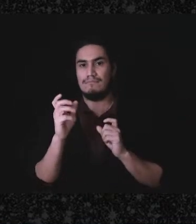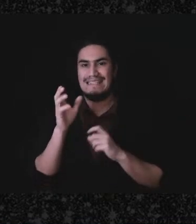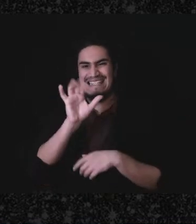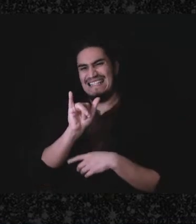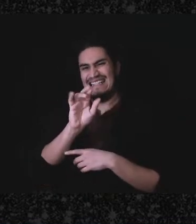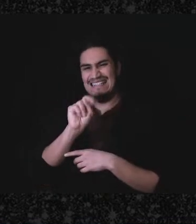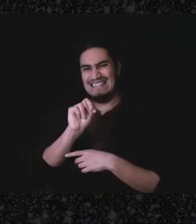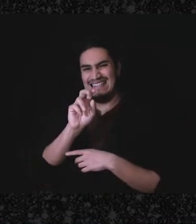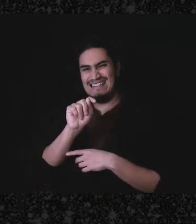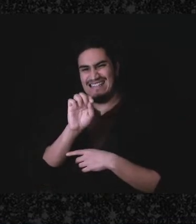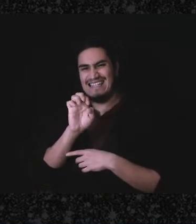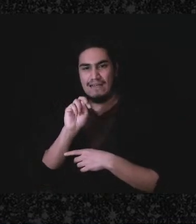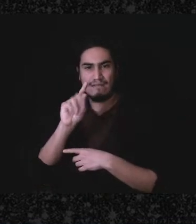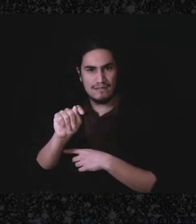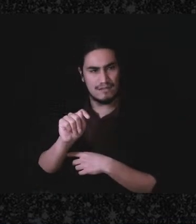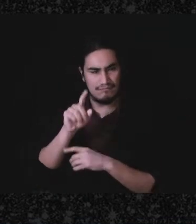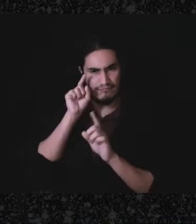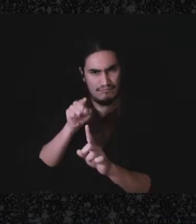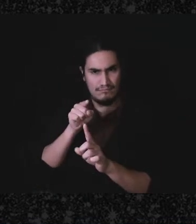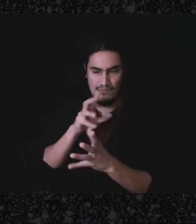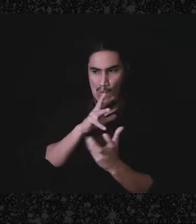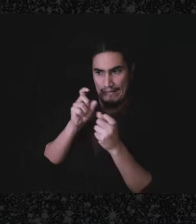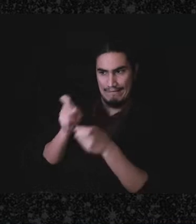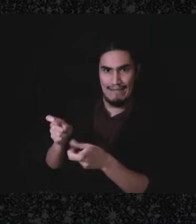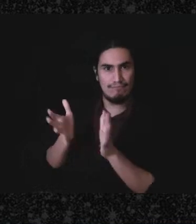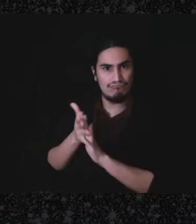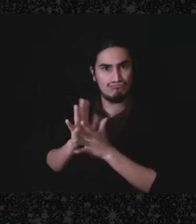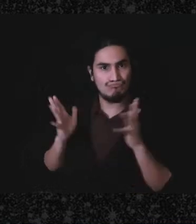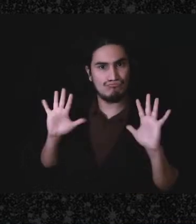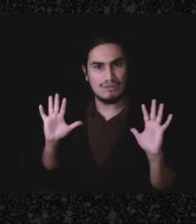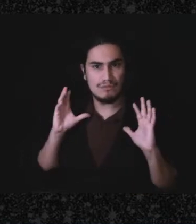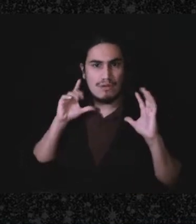So what may affect that income being classified or - it's not income - what